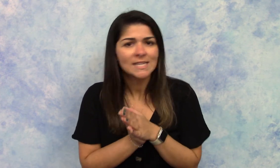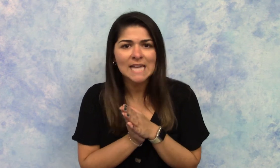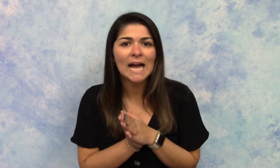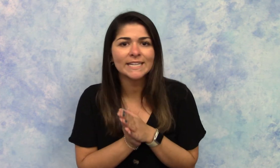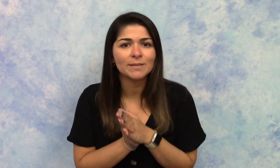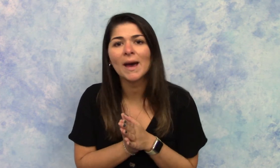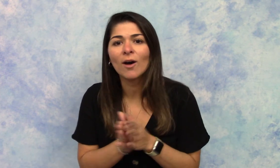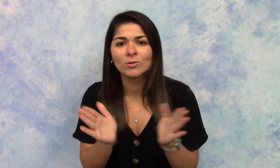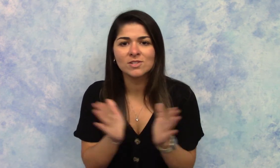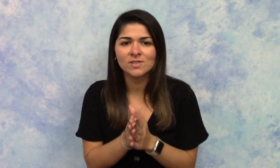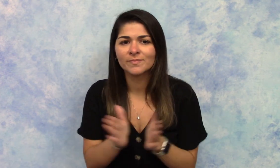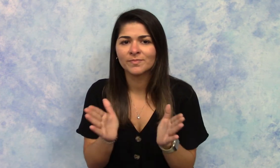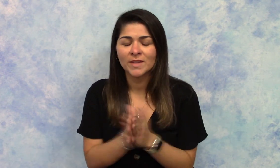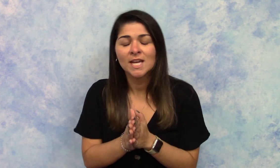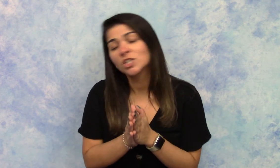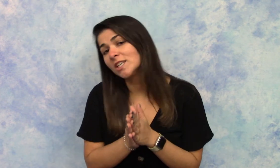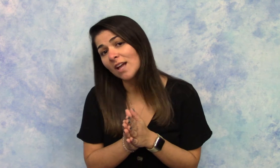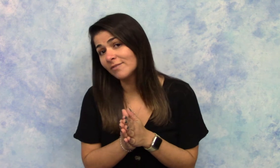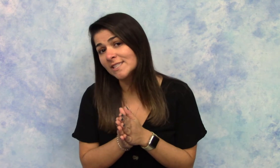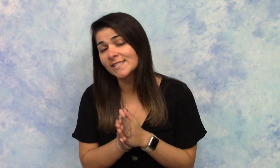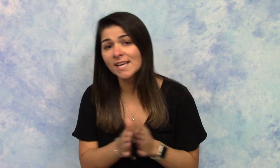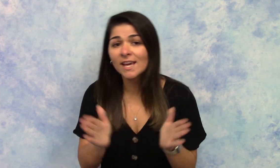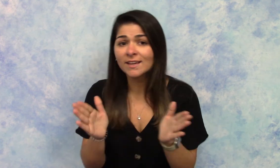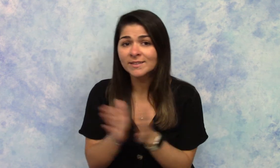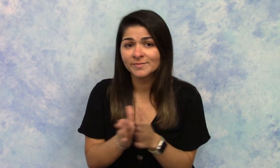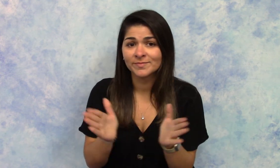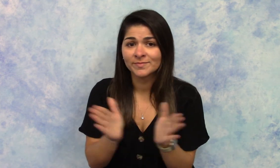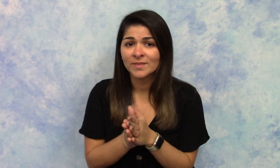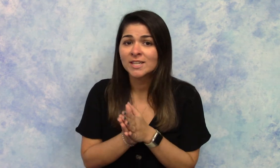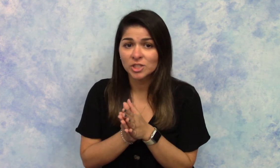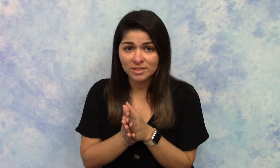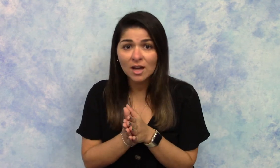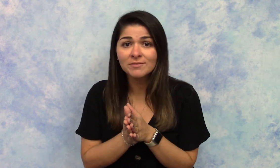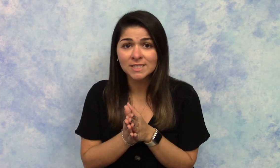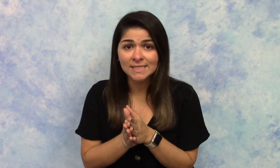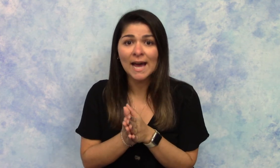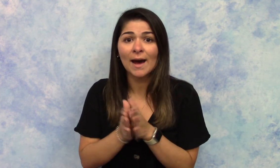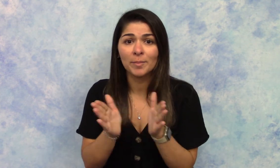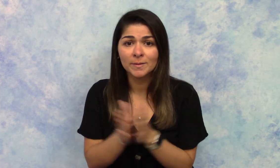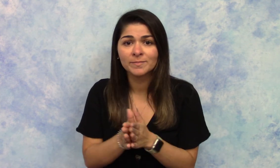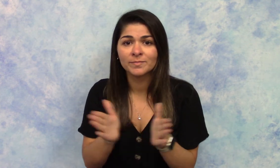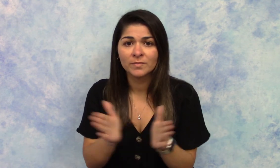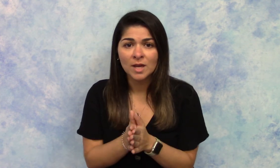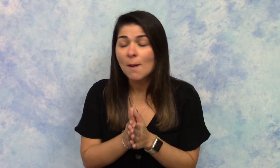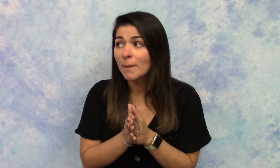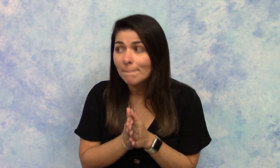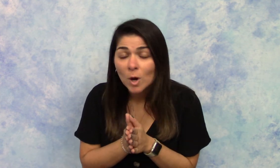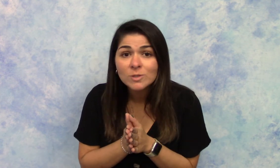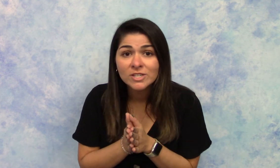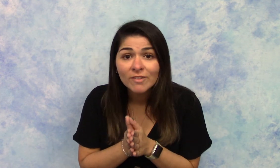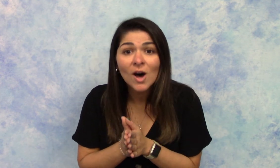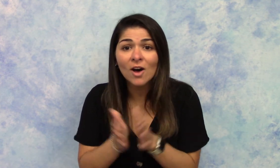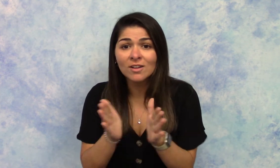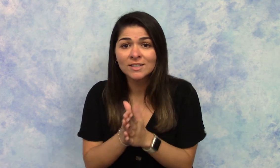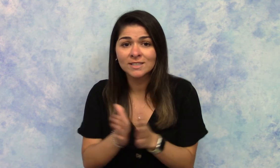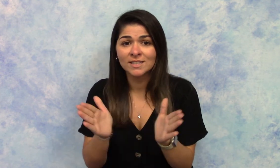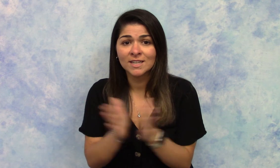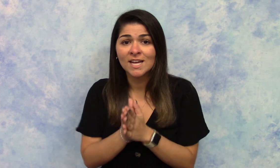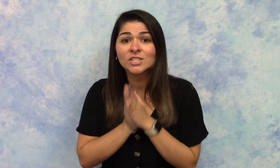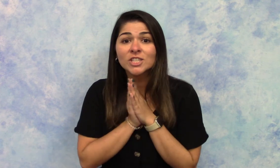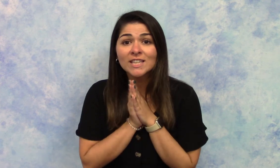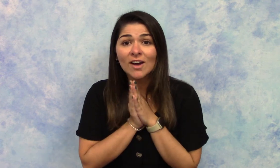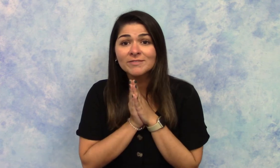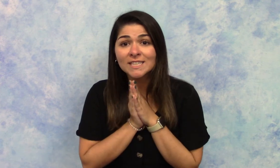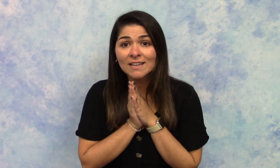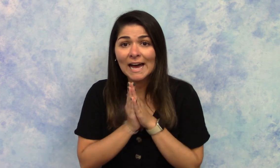tiny mouse. She loved to sing, she loved to tap but most of all she loved to clap.